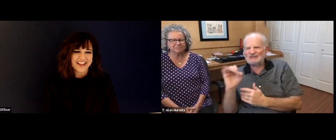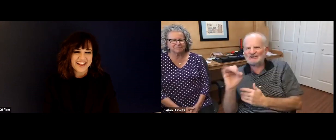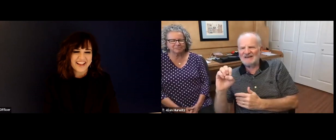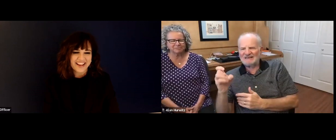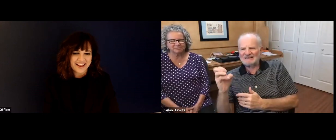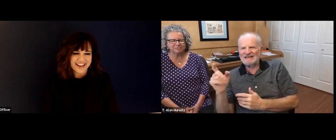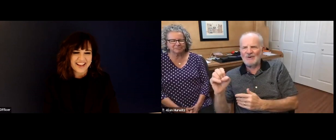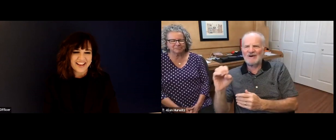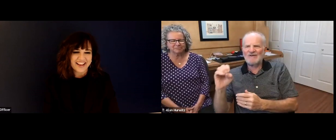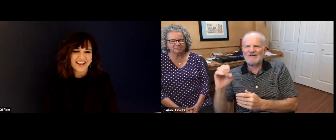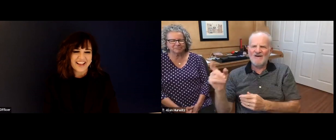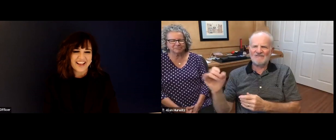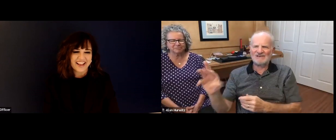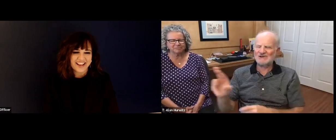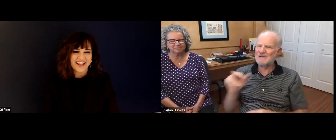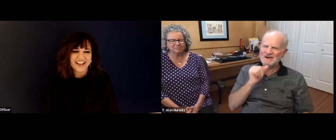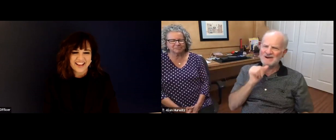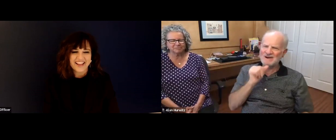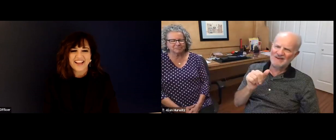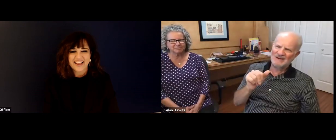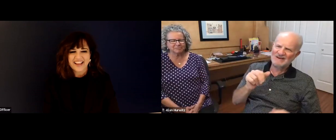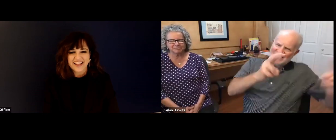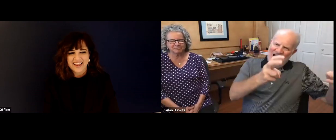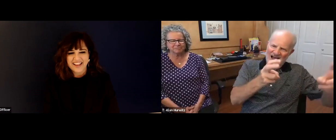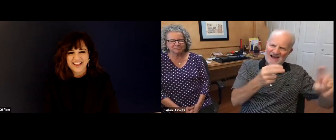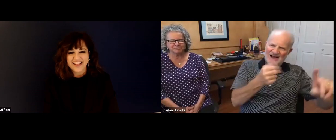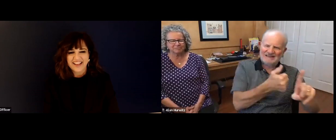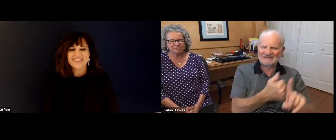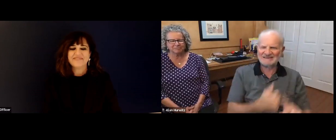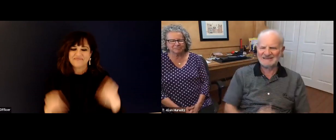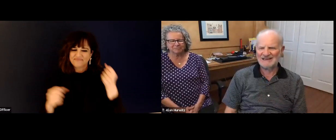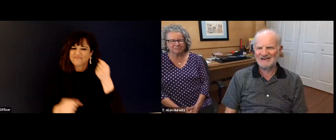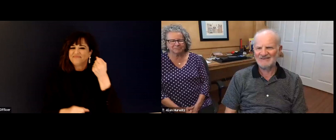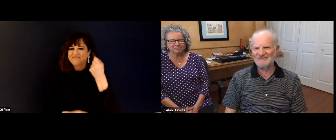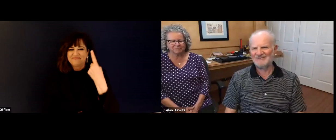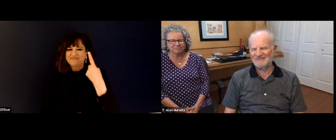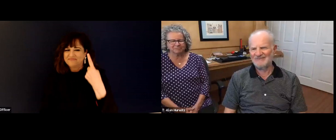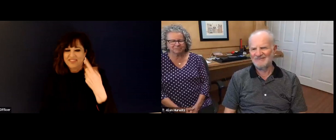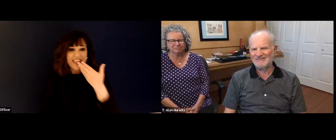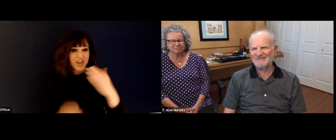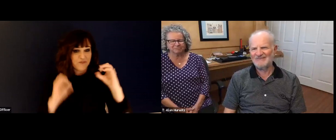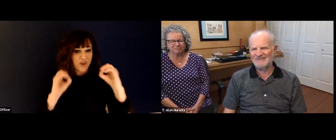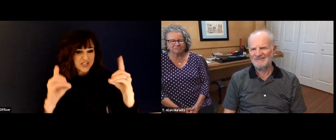But you know, not capitalized, it was really about the job description was about the responsibilities of the job. So